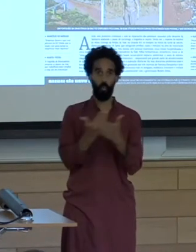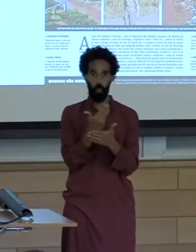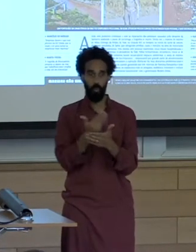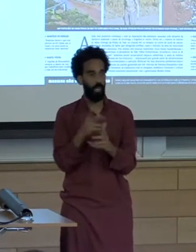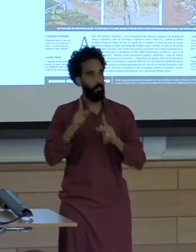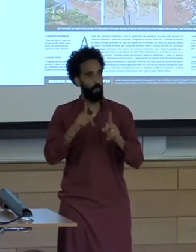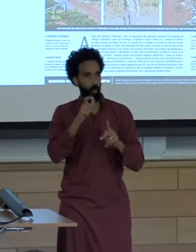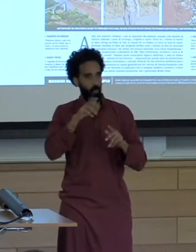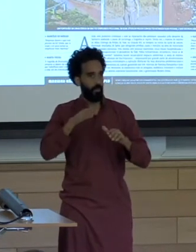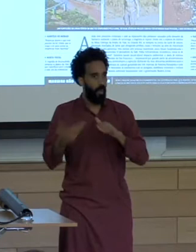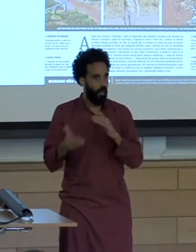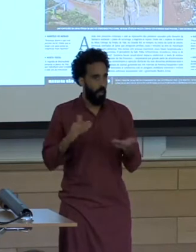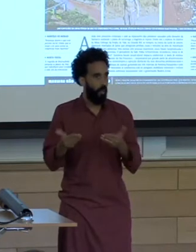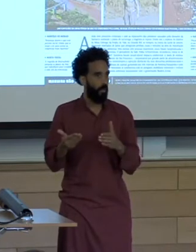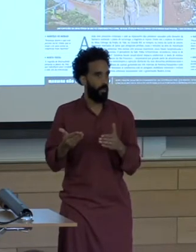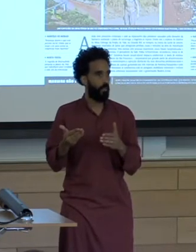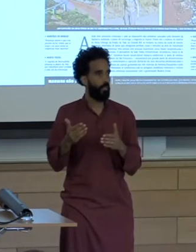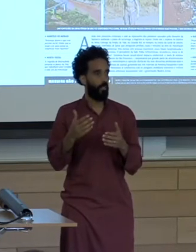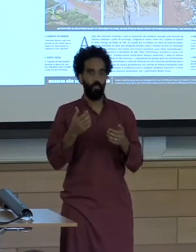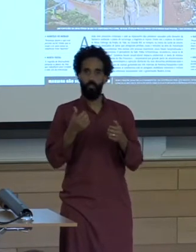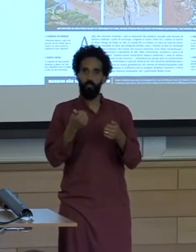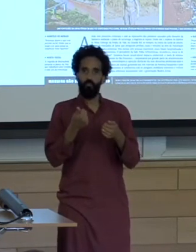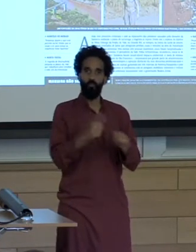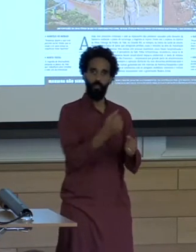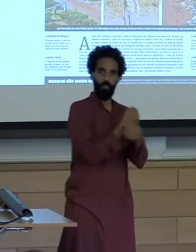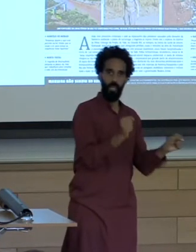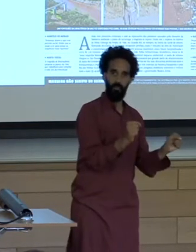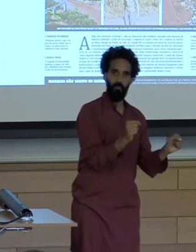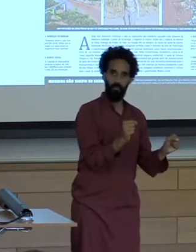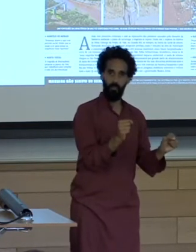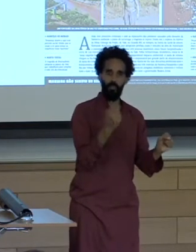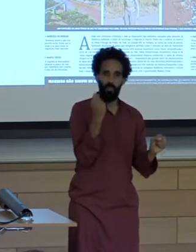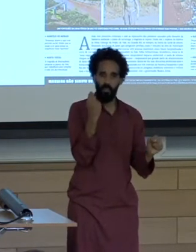on the rescue efforts very soon thereafter though the press